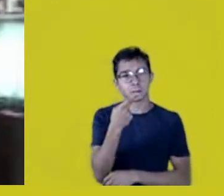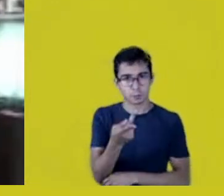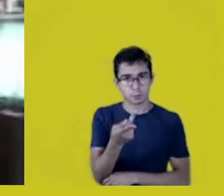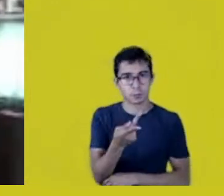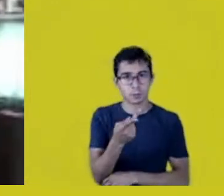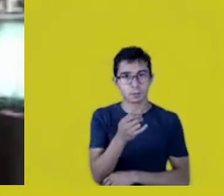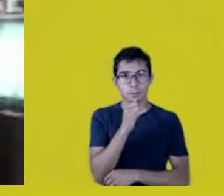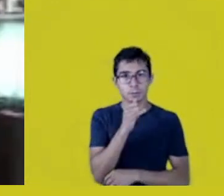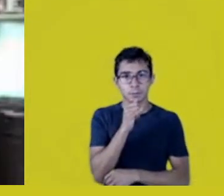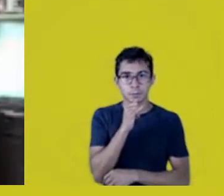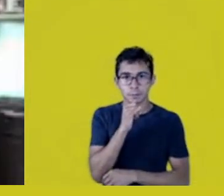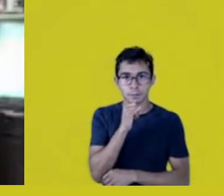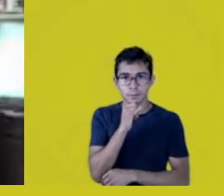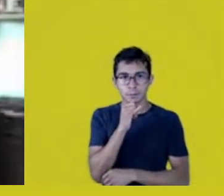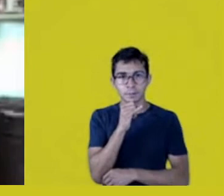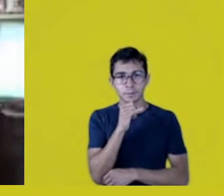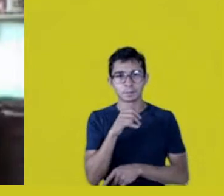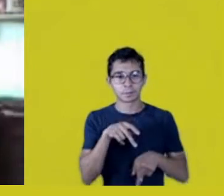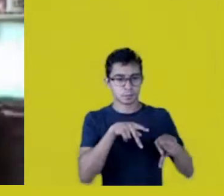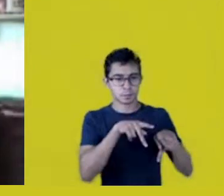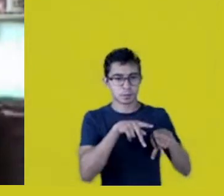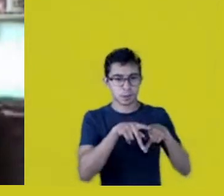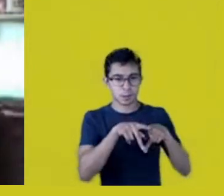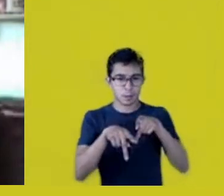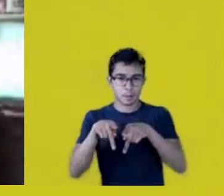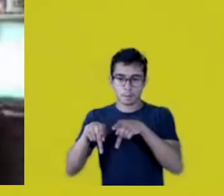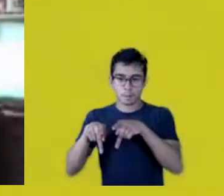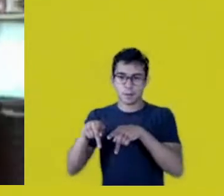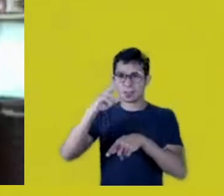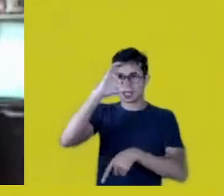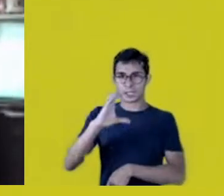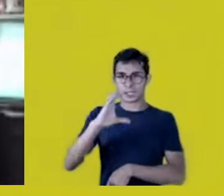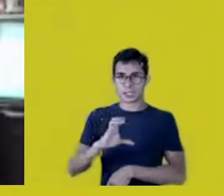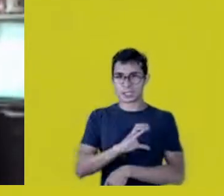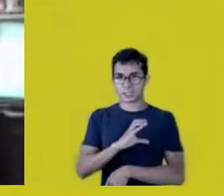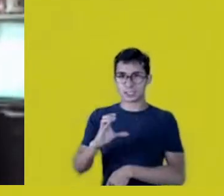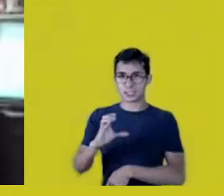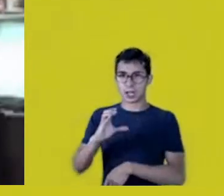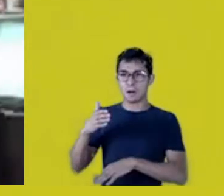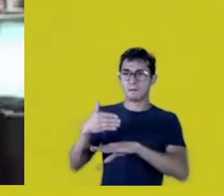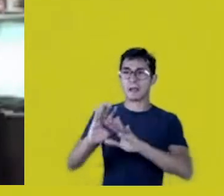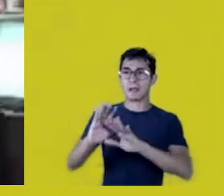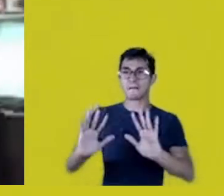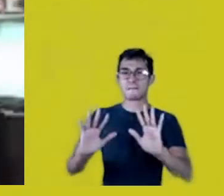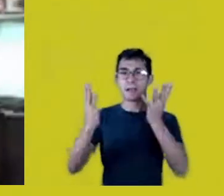What the peoples represented in that festivity gain from it?